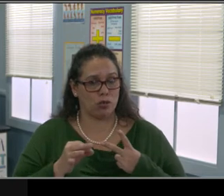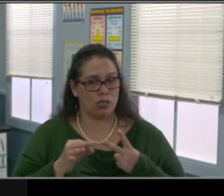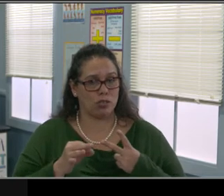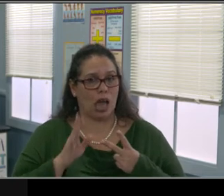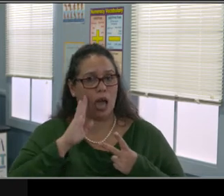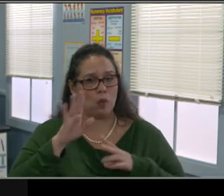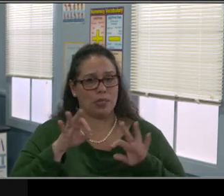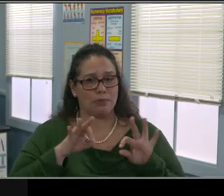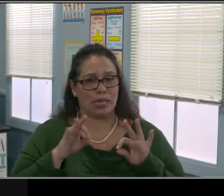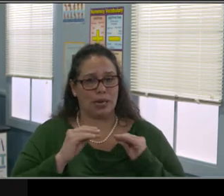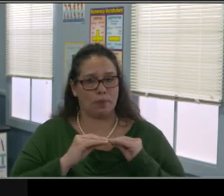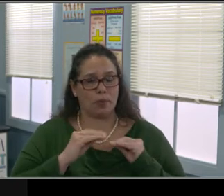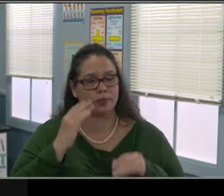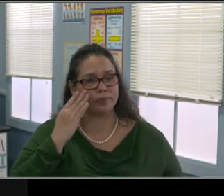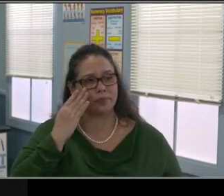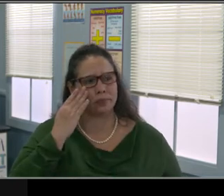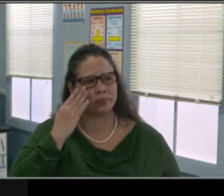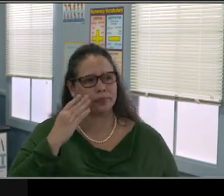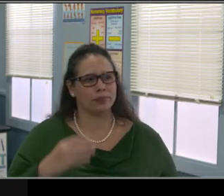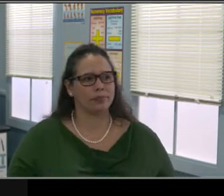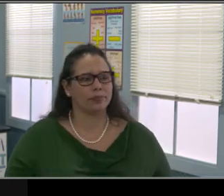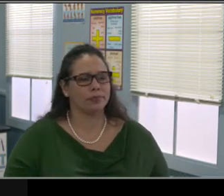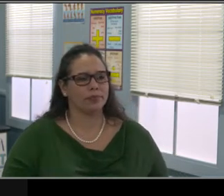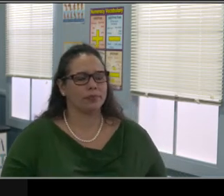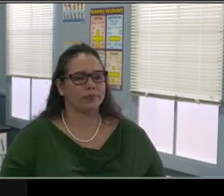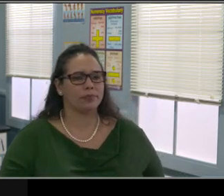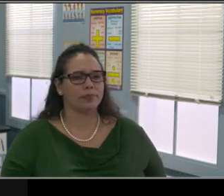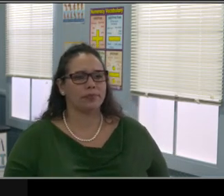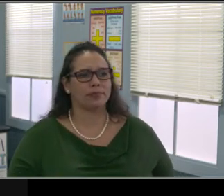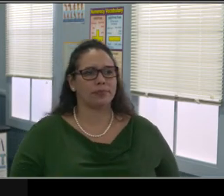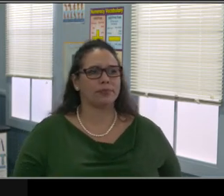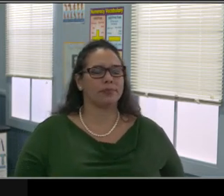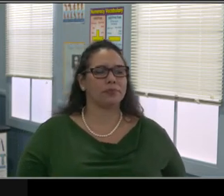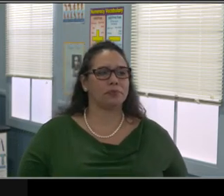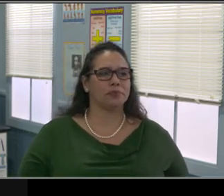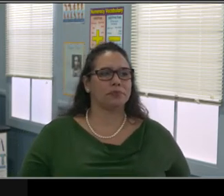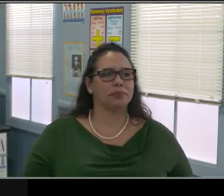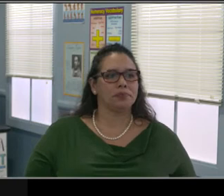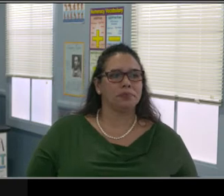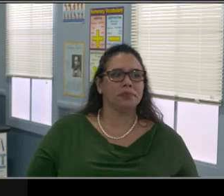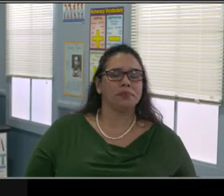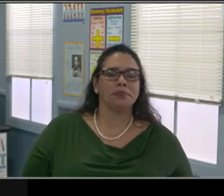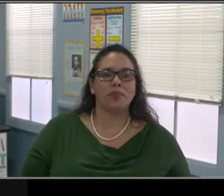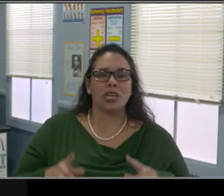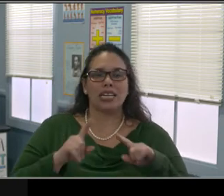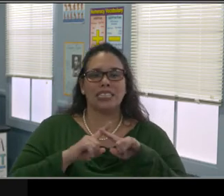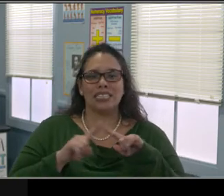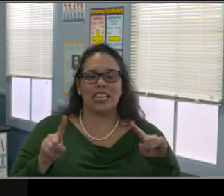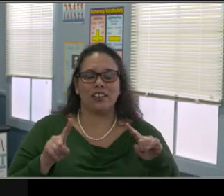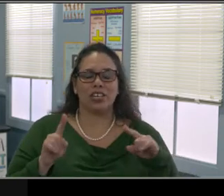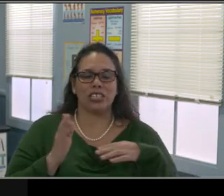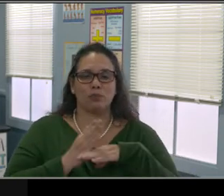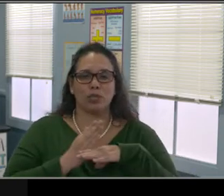Thereby over time encouraging the positive choice and changing decision-making.